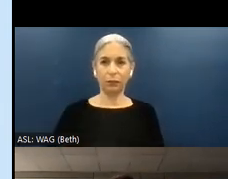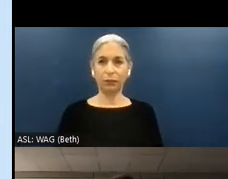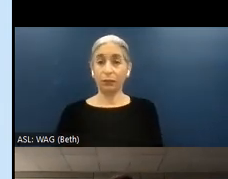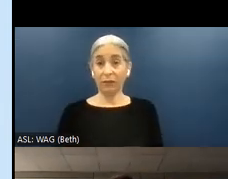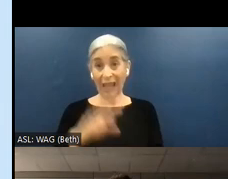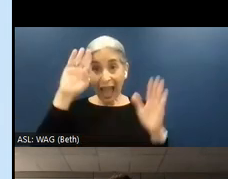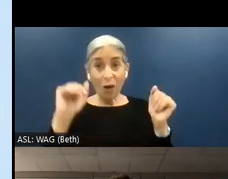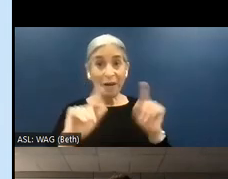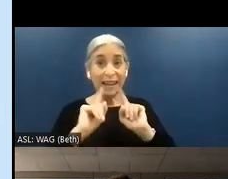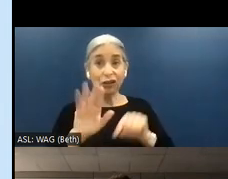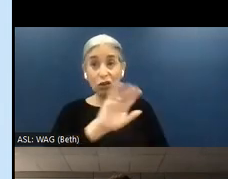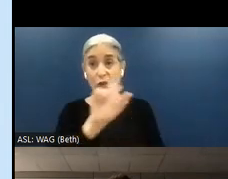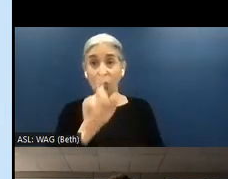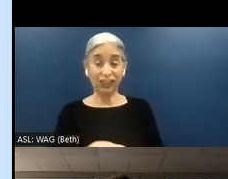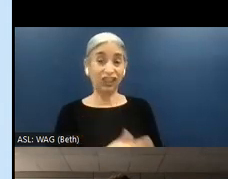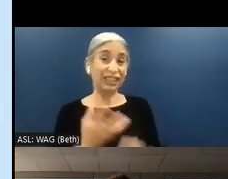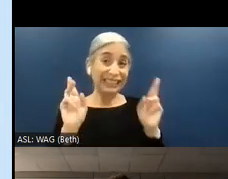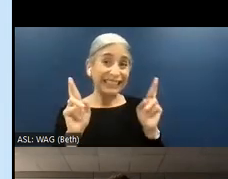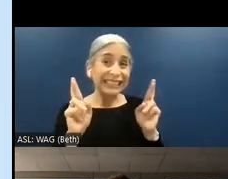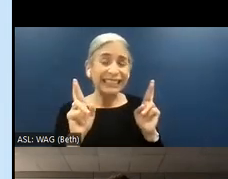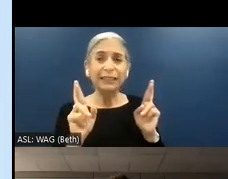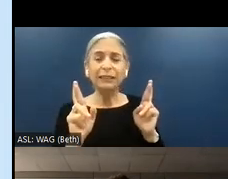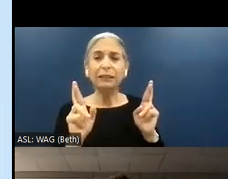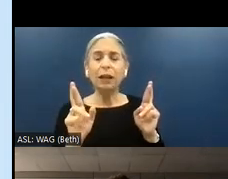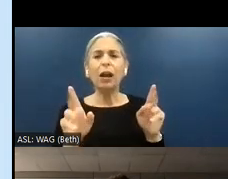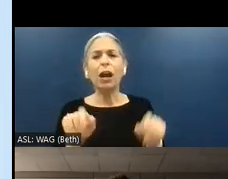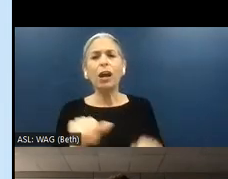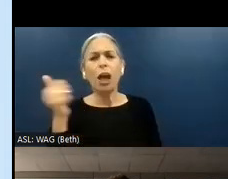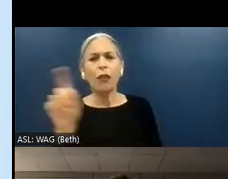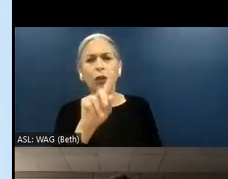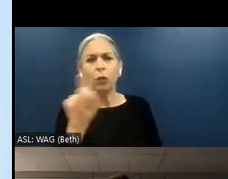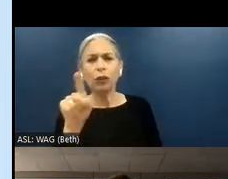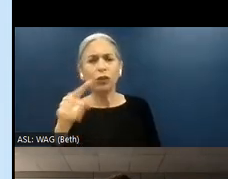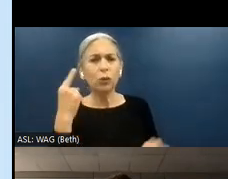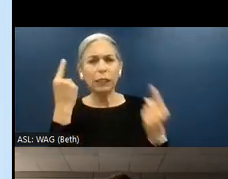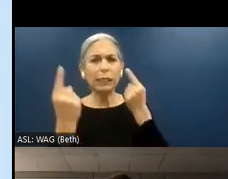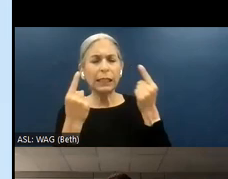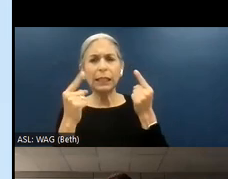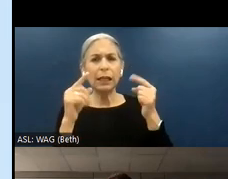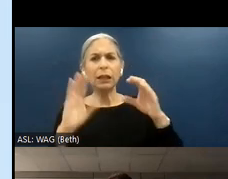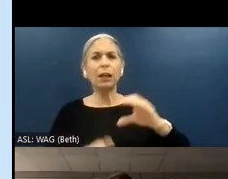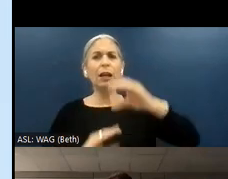your question. Another question is do you consider a browser plugin scanning tool as